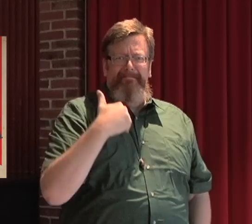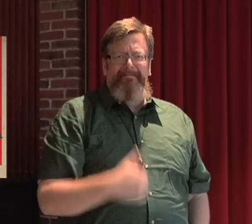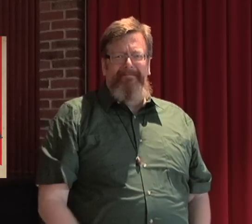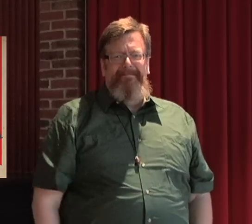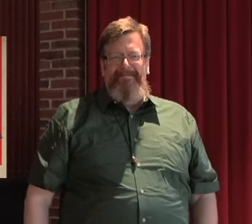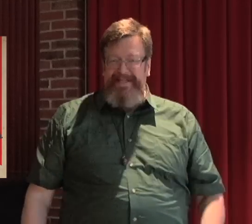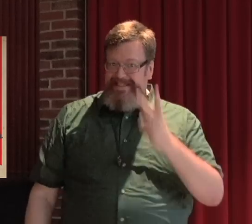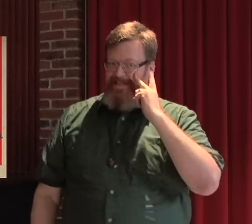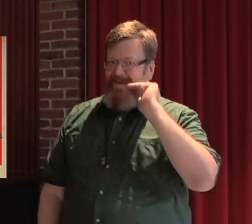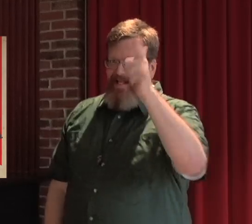Come and see "Marie Antoinette"! We'll see you soon!